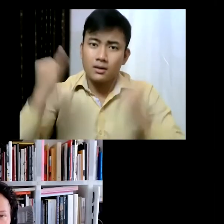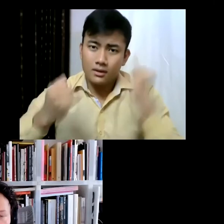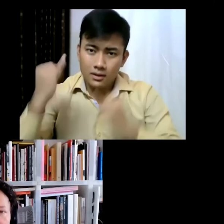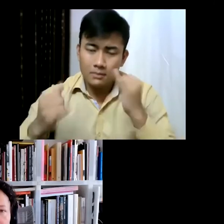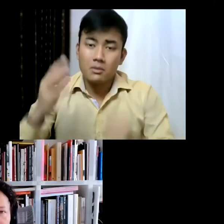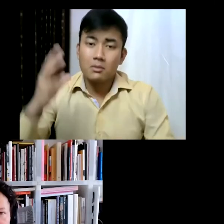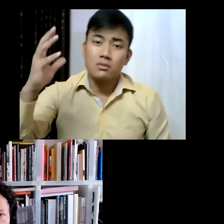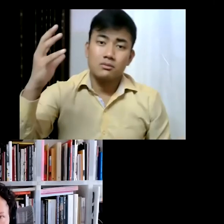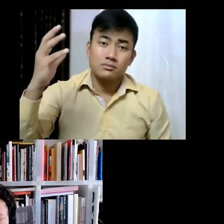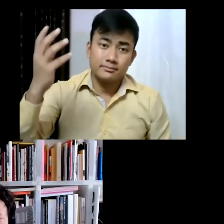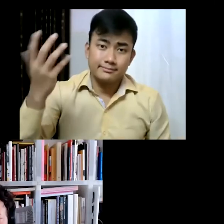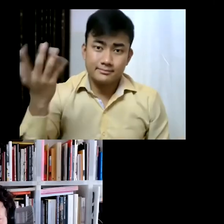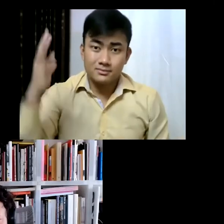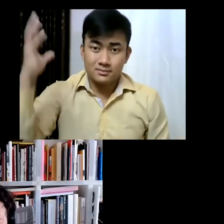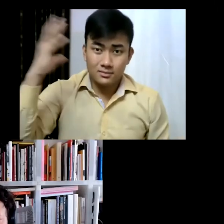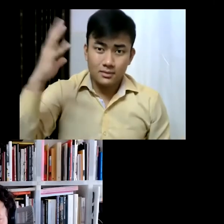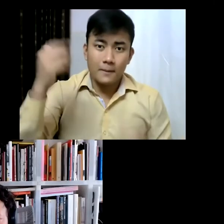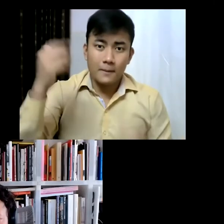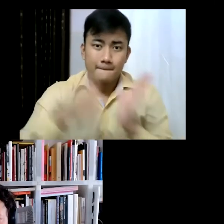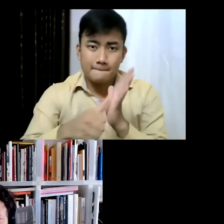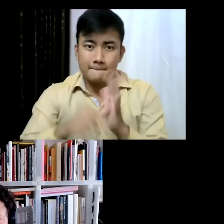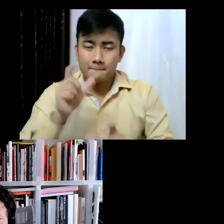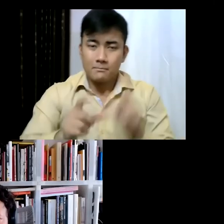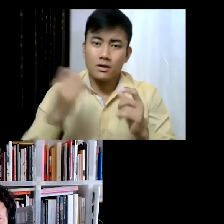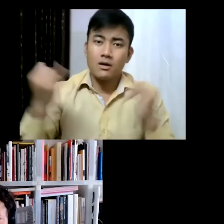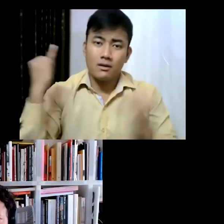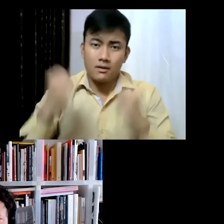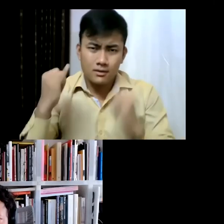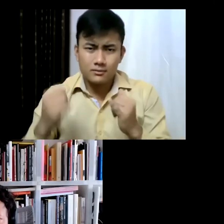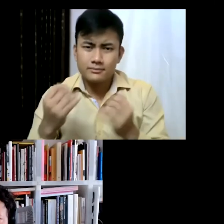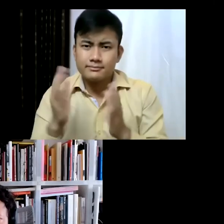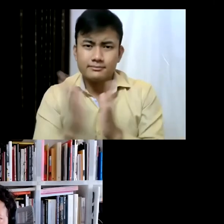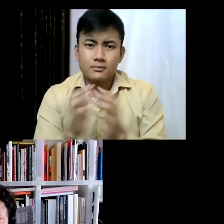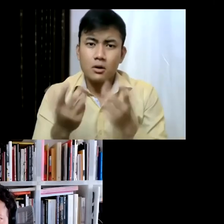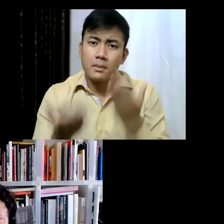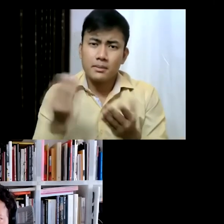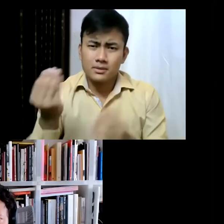and uh, and there's someone Louis... who says are there any webcams set up to view the High Line?